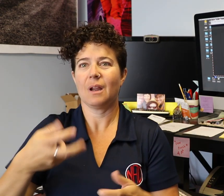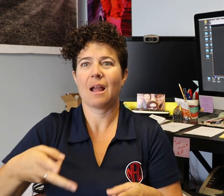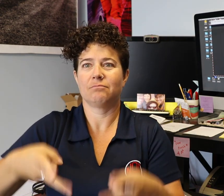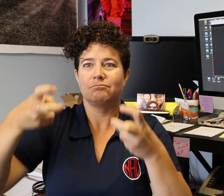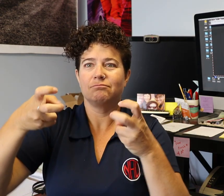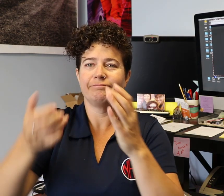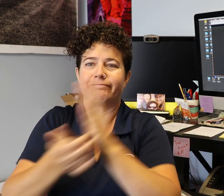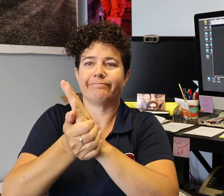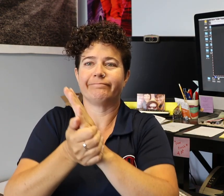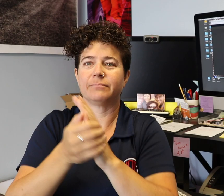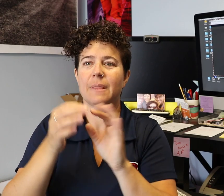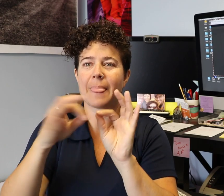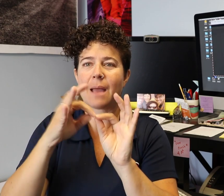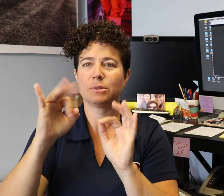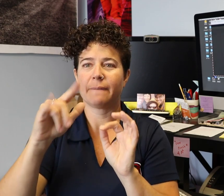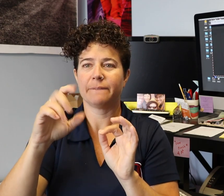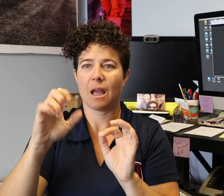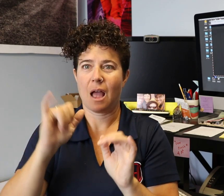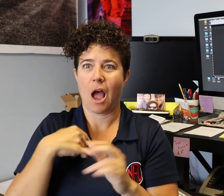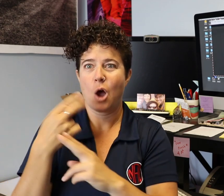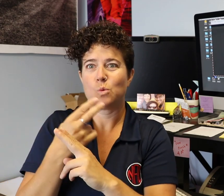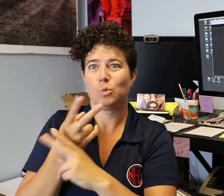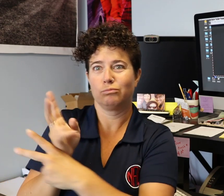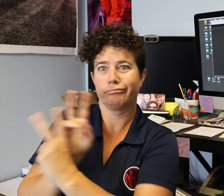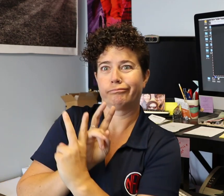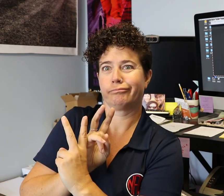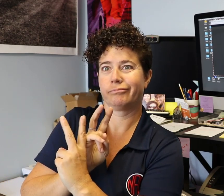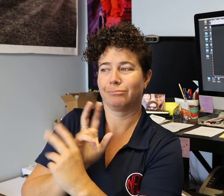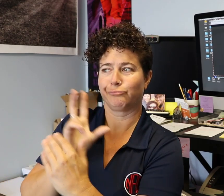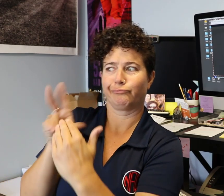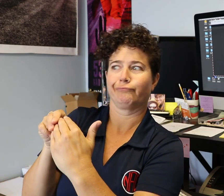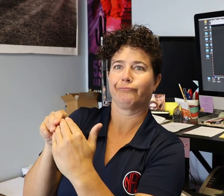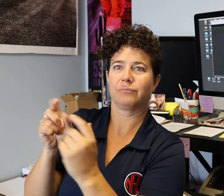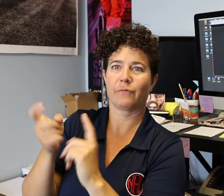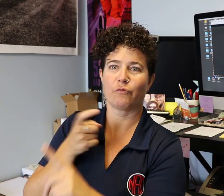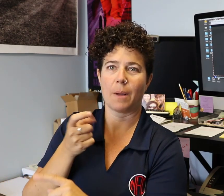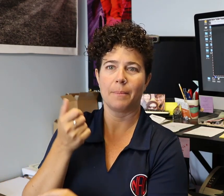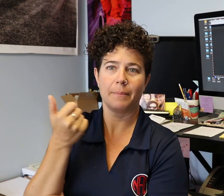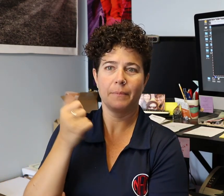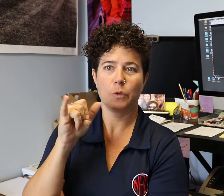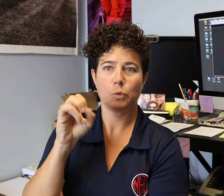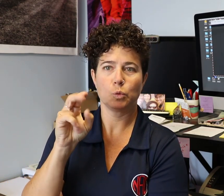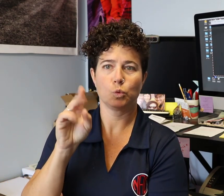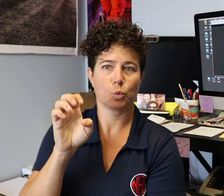I'm just going add the caption file that I downloaded from YouTube with that uploaded video.